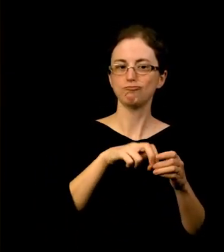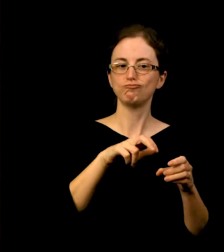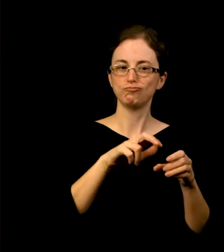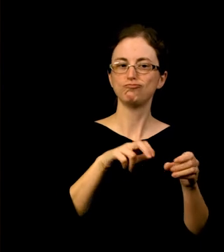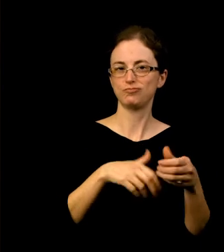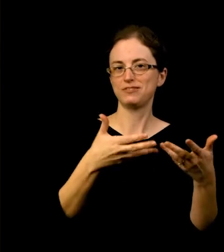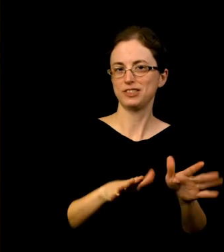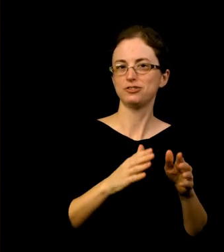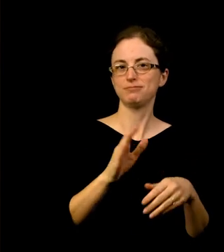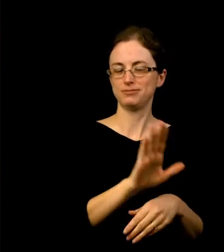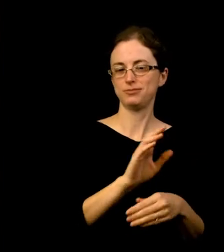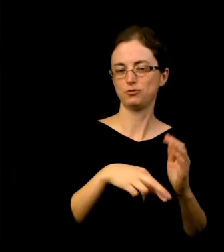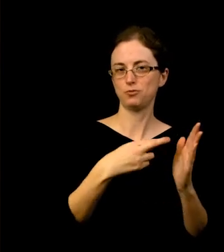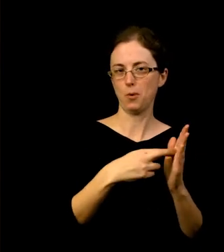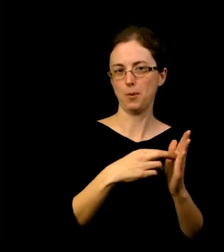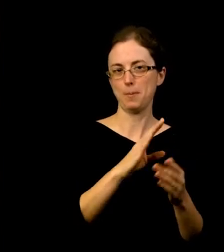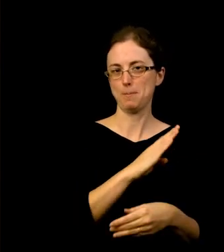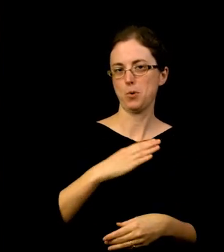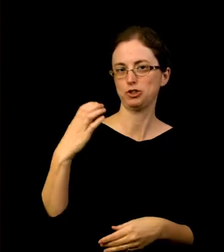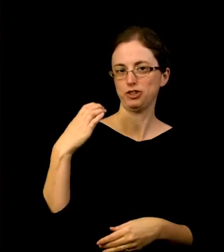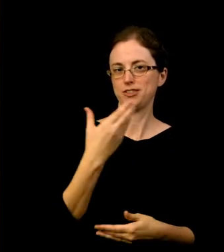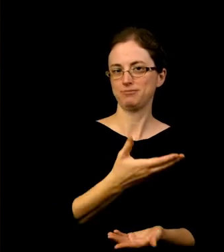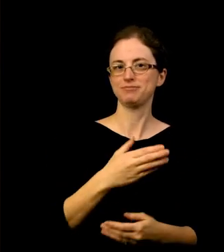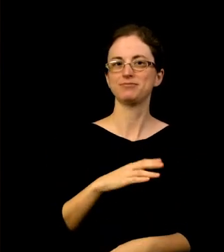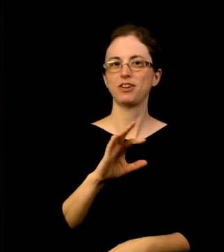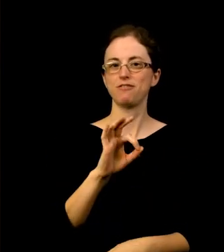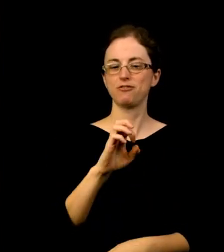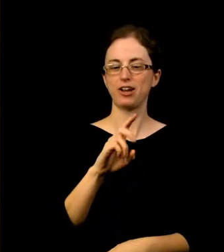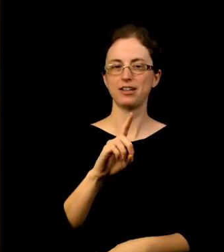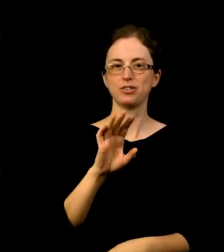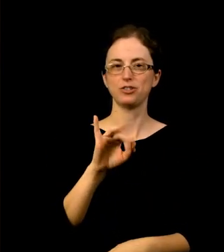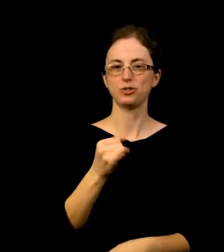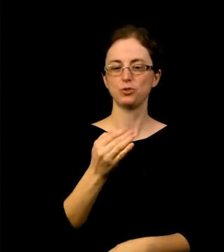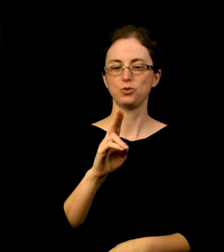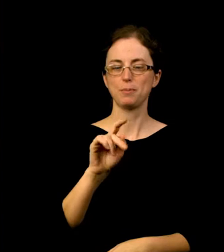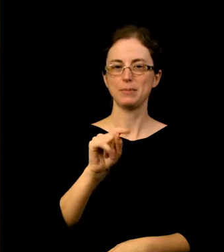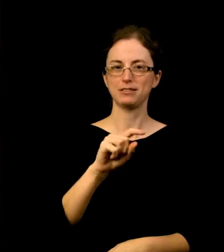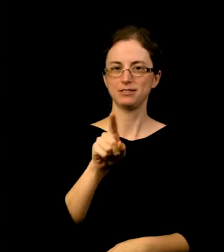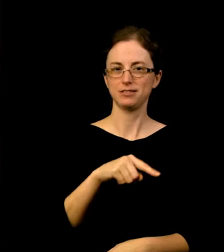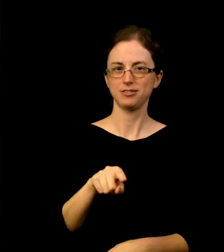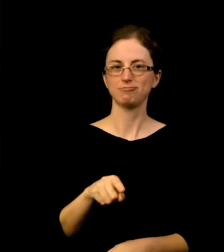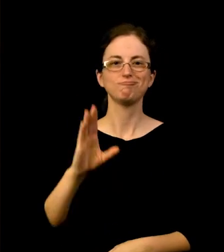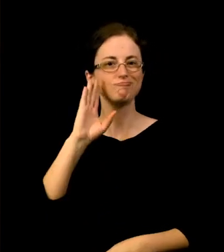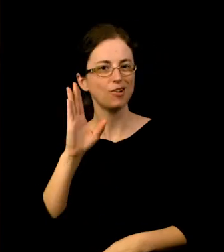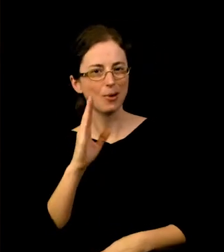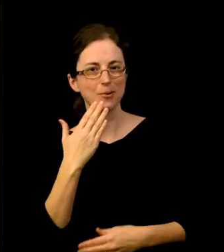Thanks John, and hello to all of our members. We appreciate you so much. Here we are in another pandemic November.